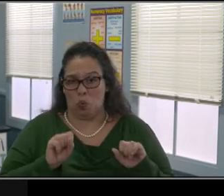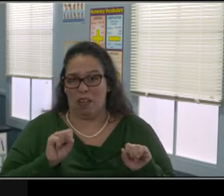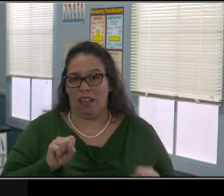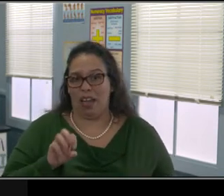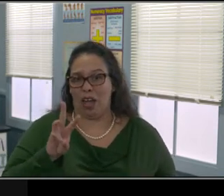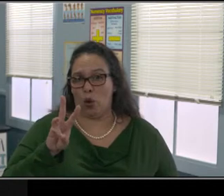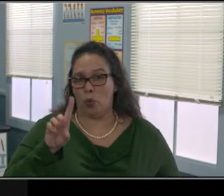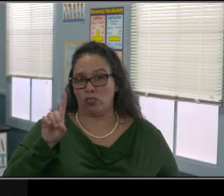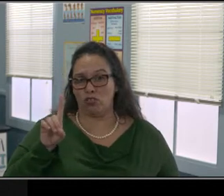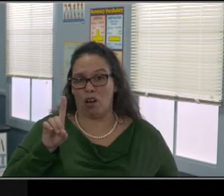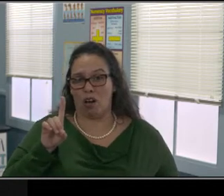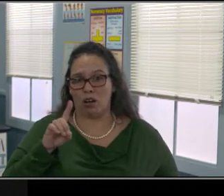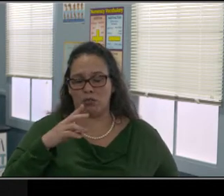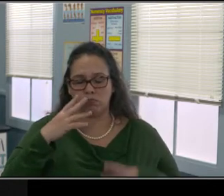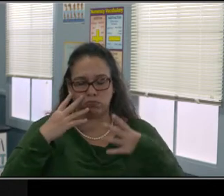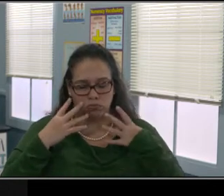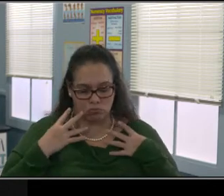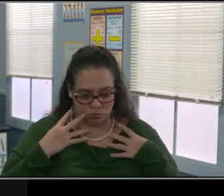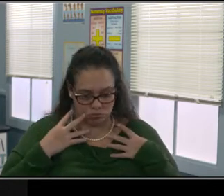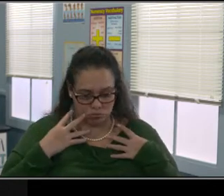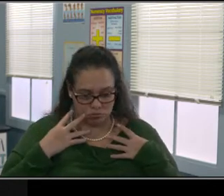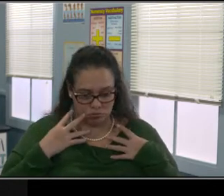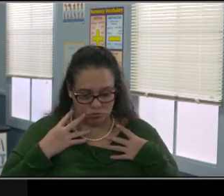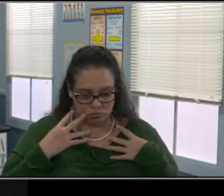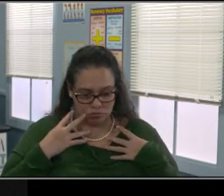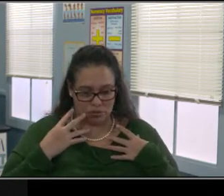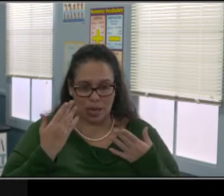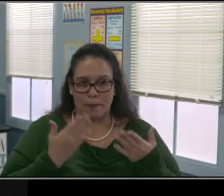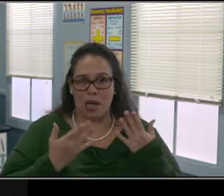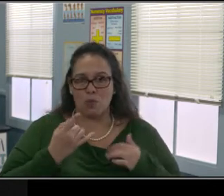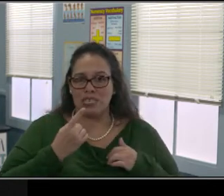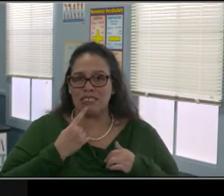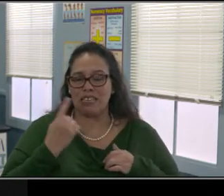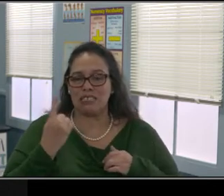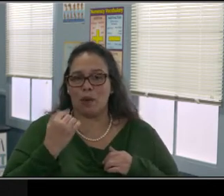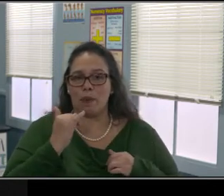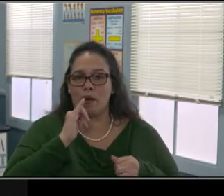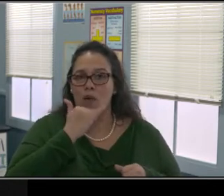I've been on playgrounds for 30 years and I can see